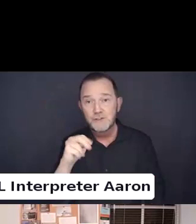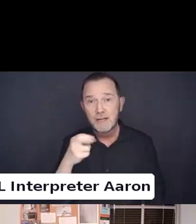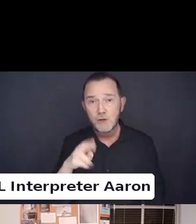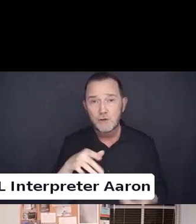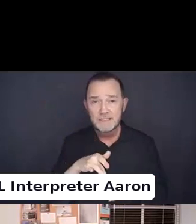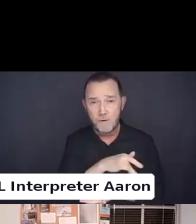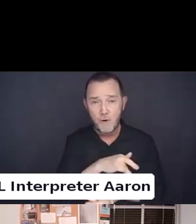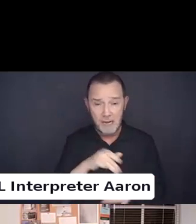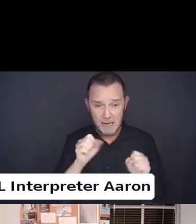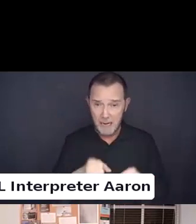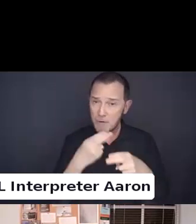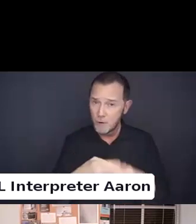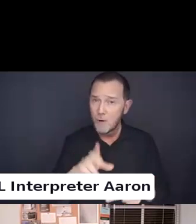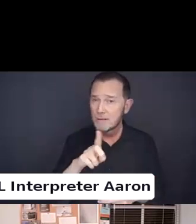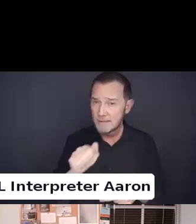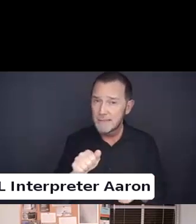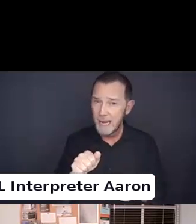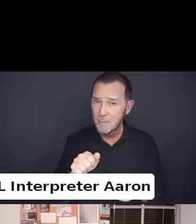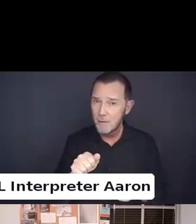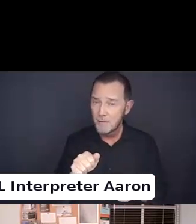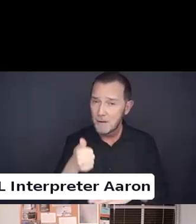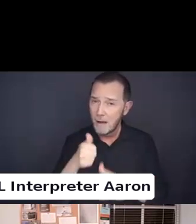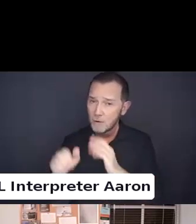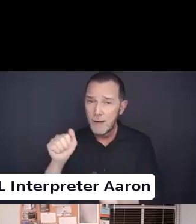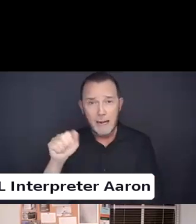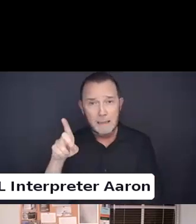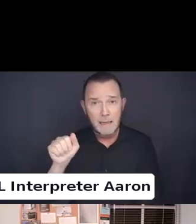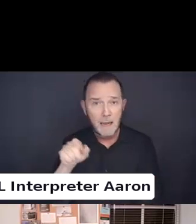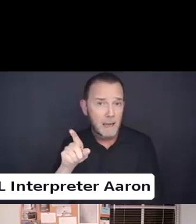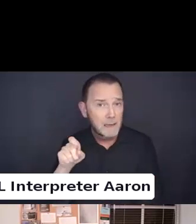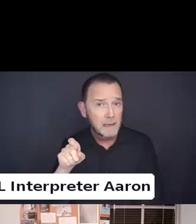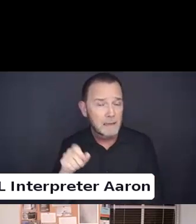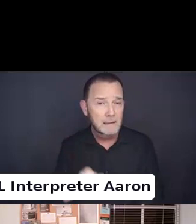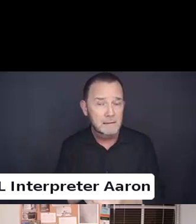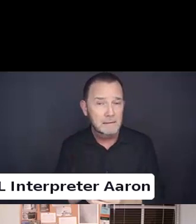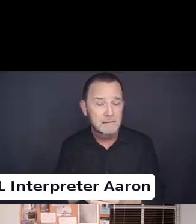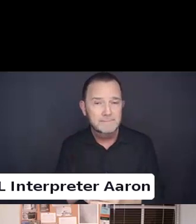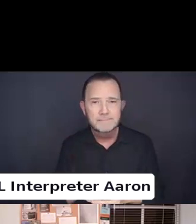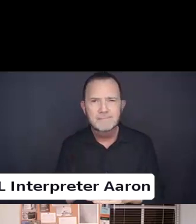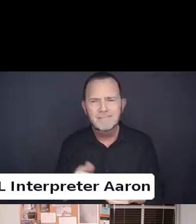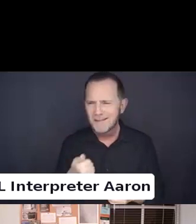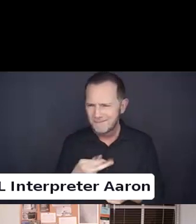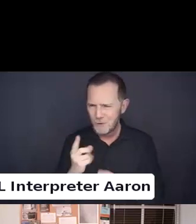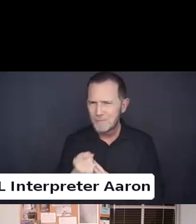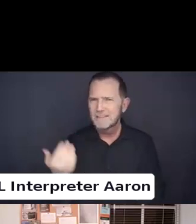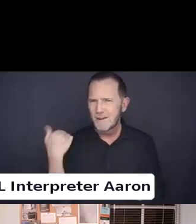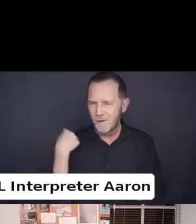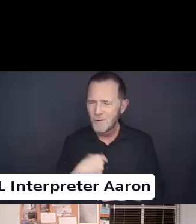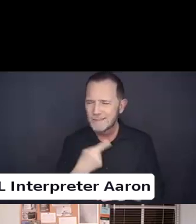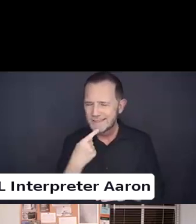ADA even though like we talked about a few moments ago the ADA excludes a number of words.